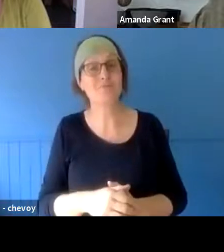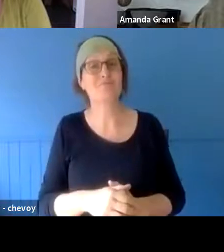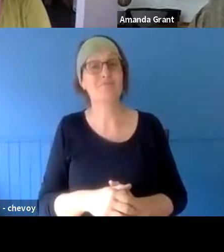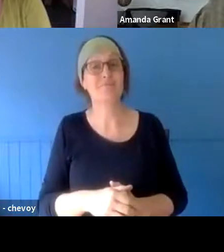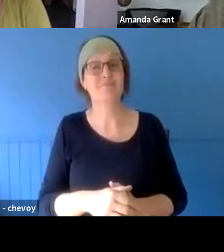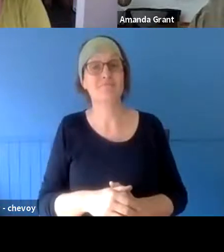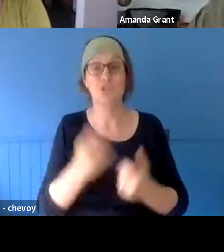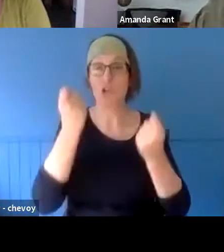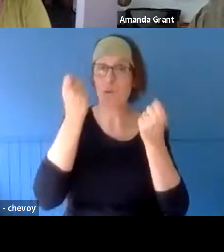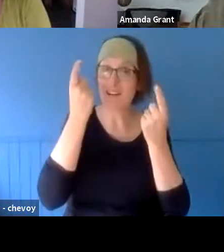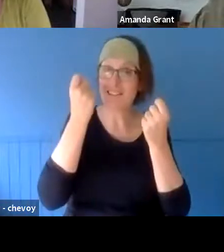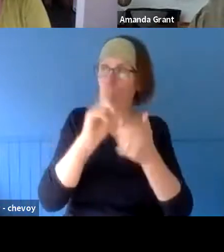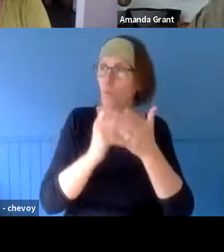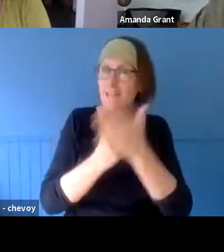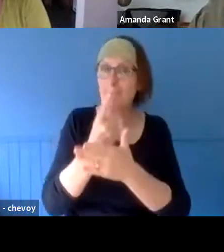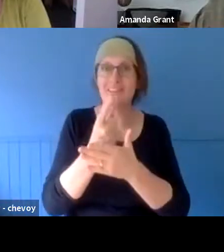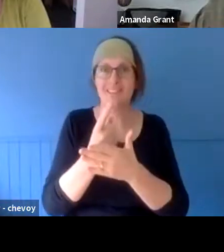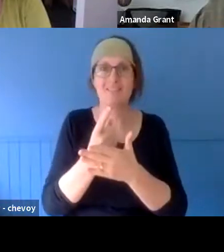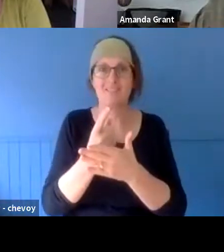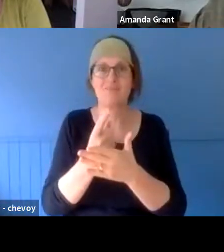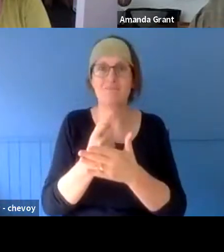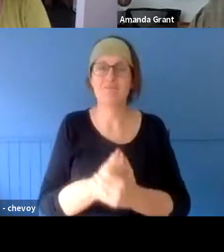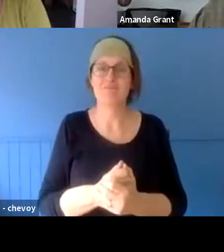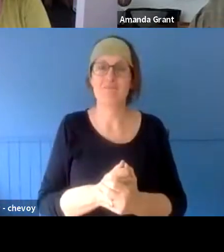take yourself on the next step. That's what I feel is useful. >>